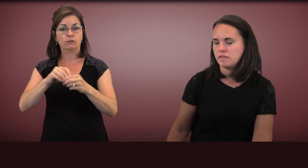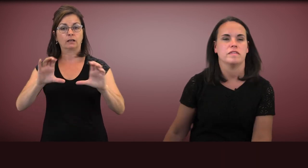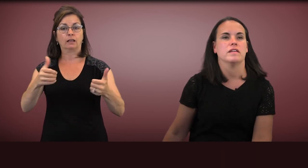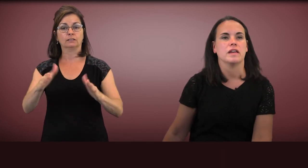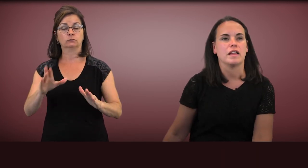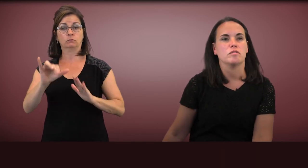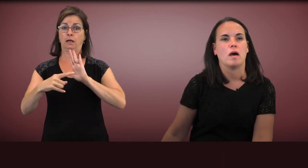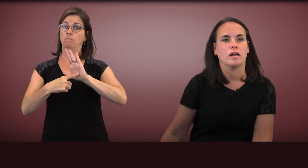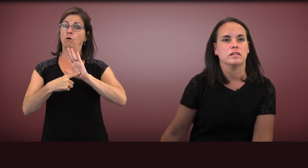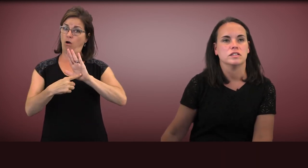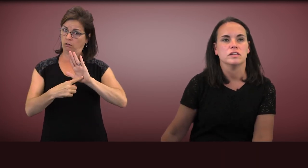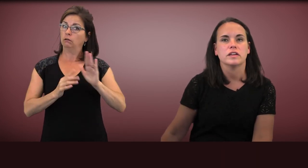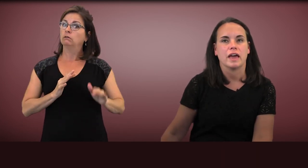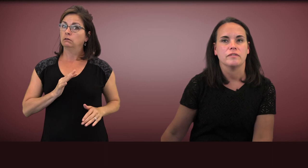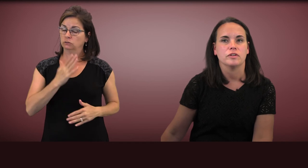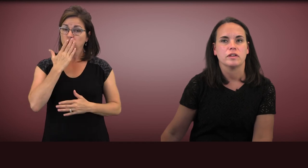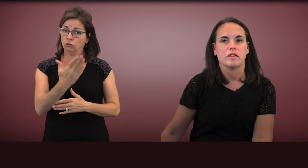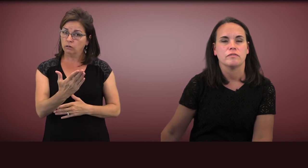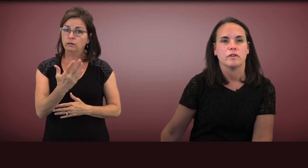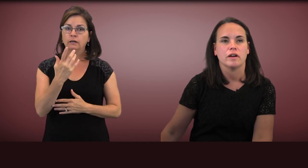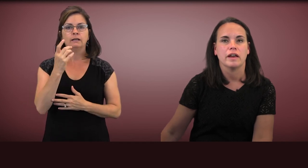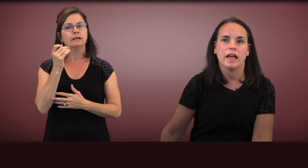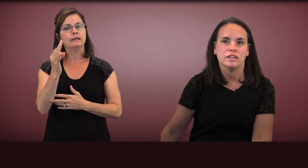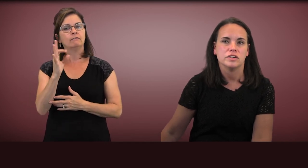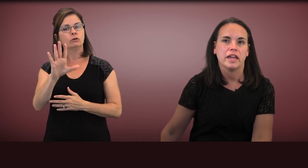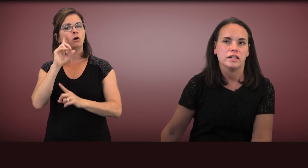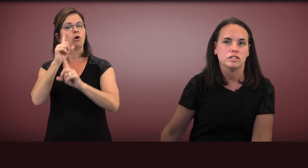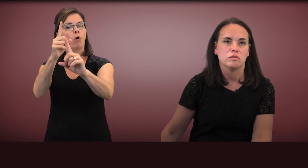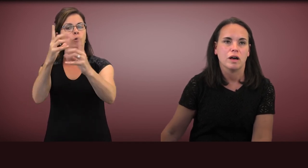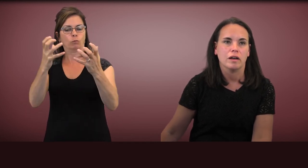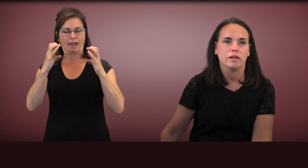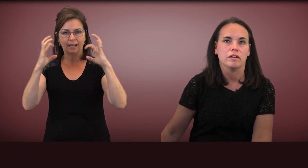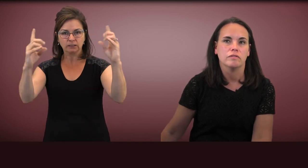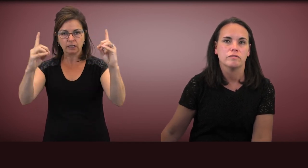This is a nice model to look at if you're looking for an educational model